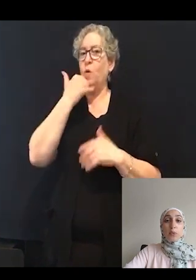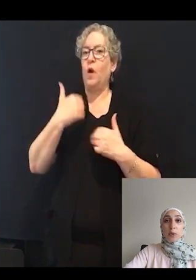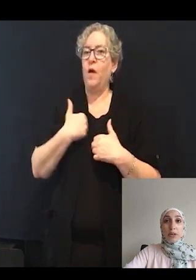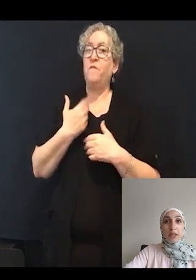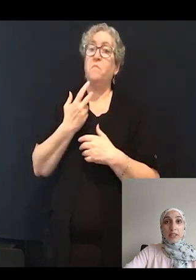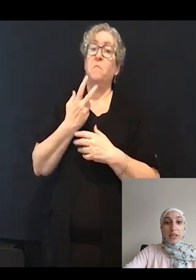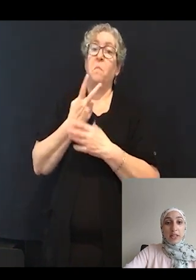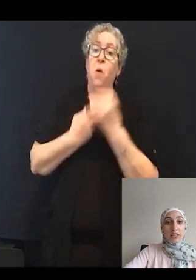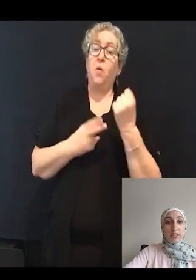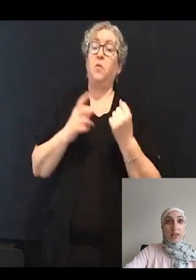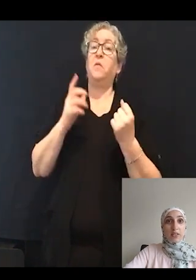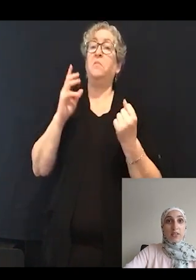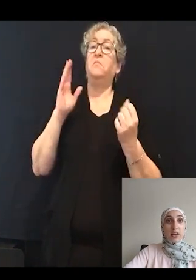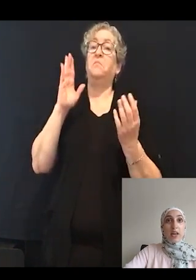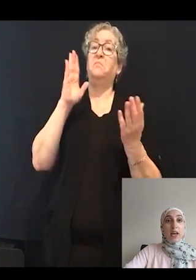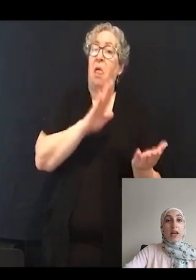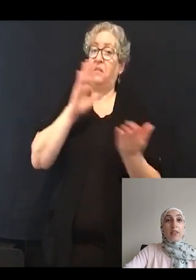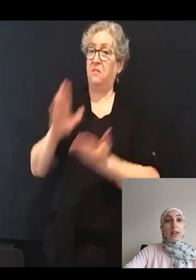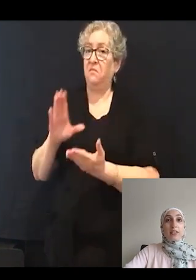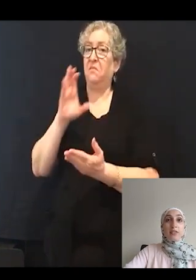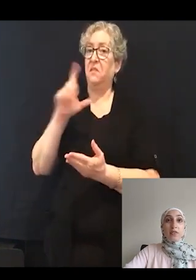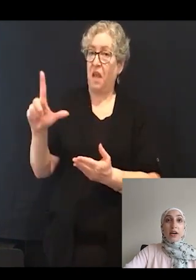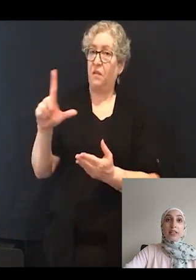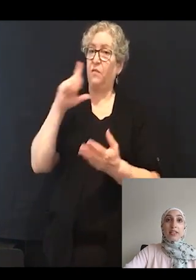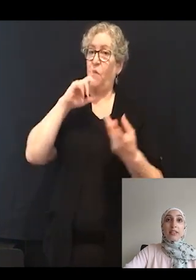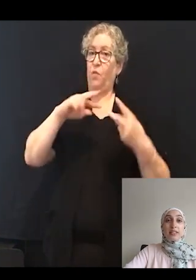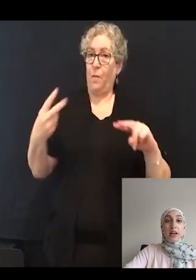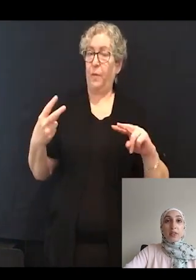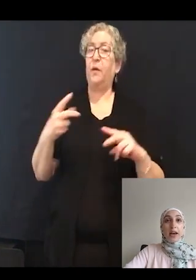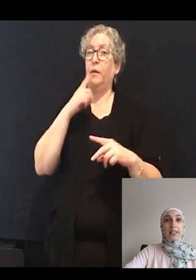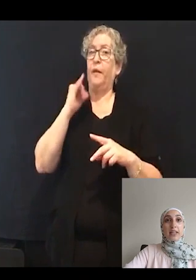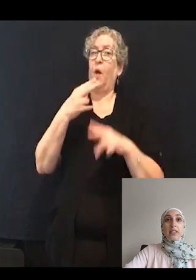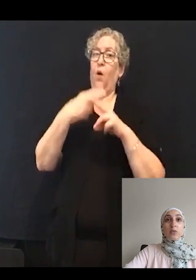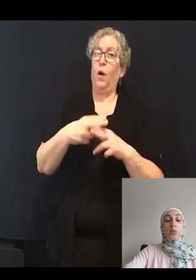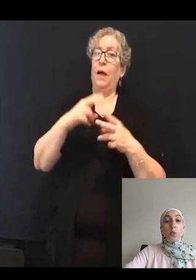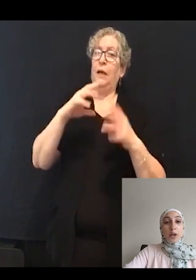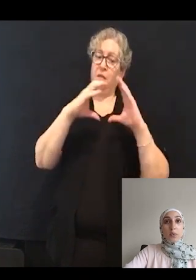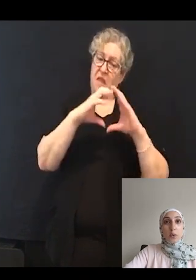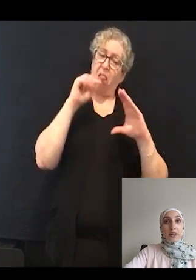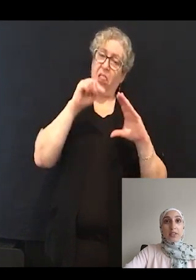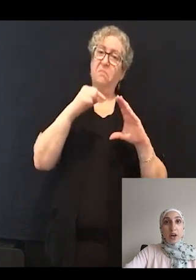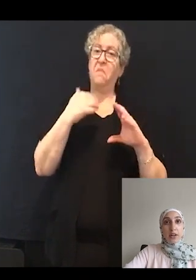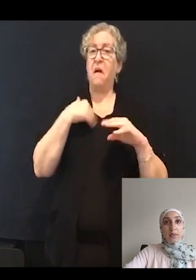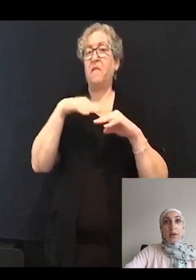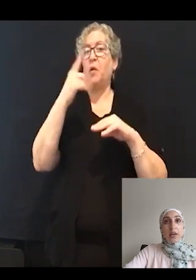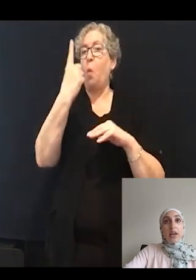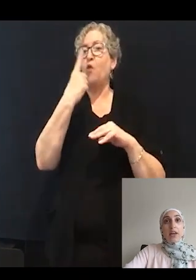ribbon containing cells and that's defined as a cell that has at least one red dot.